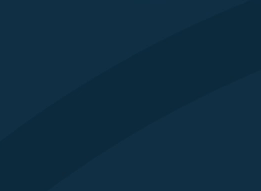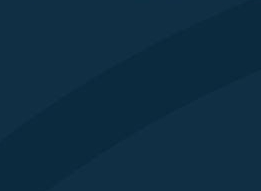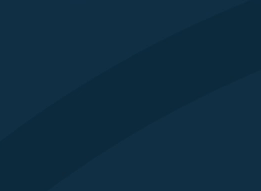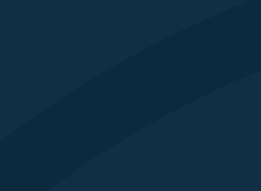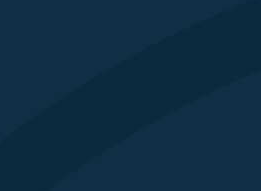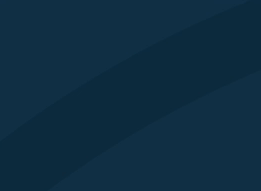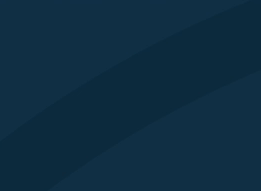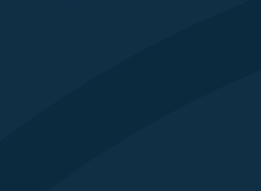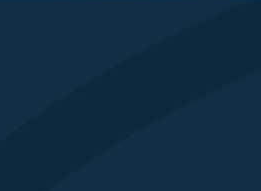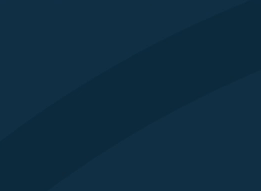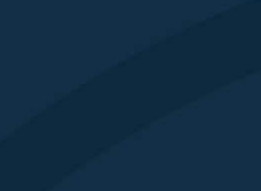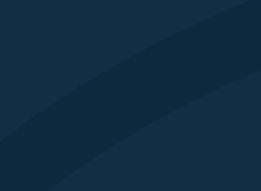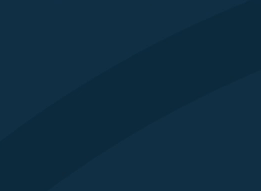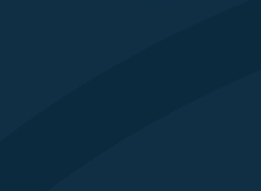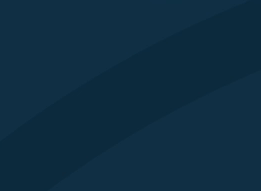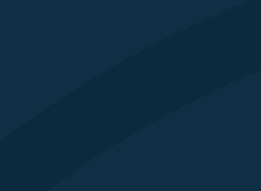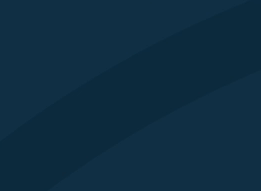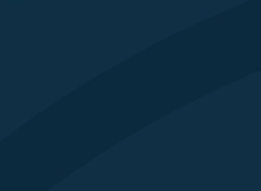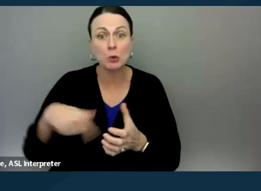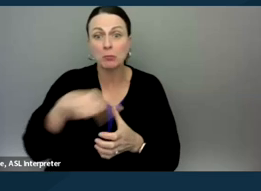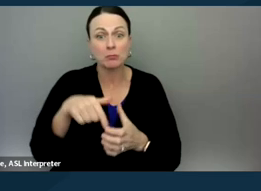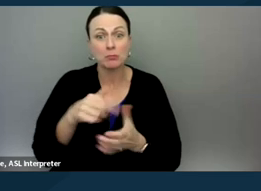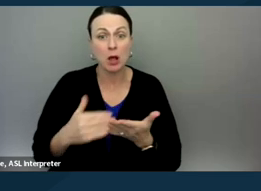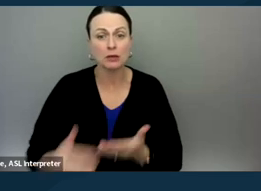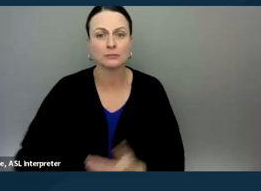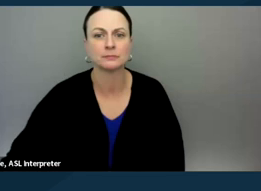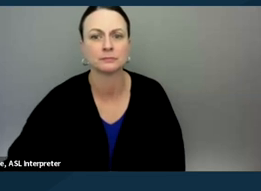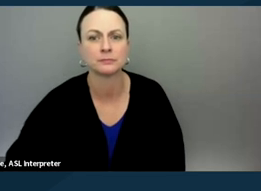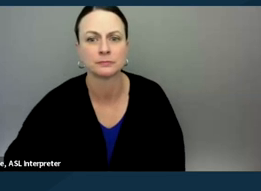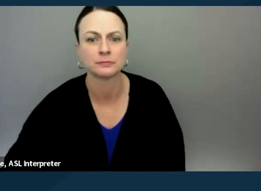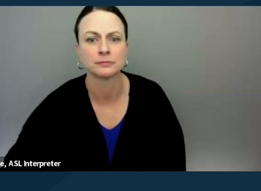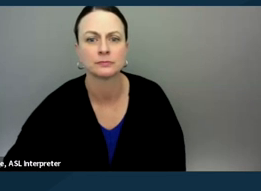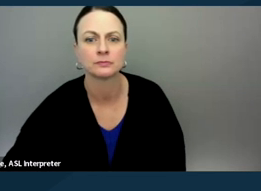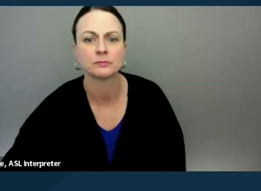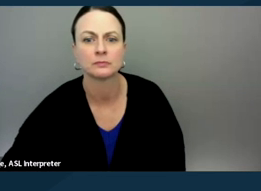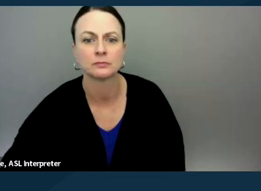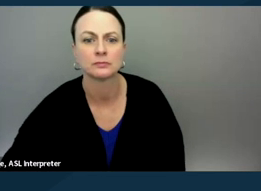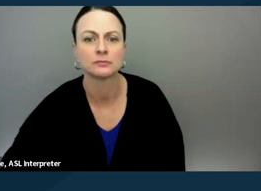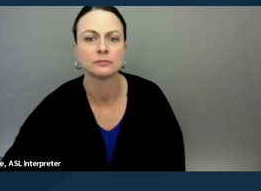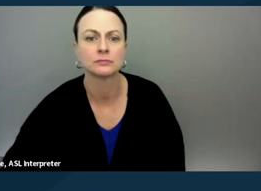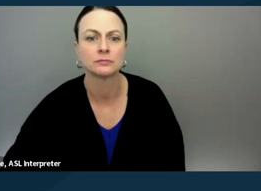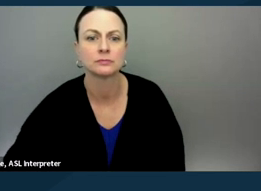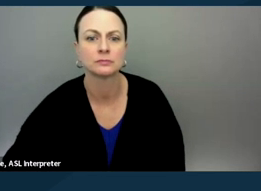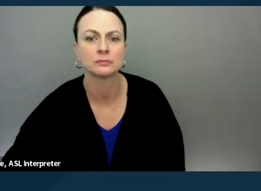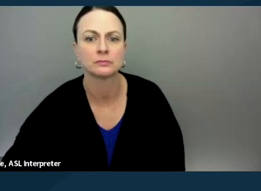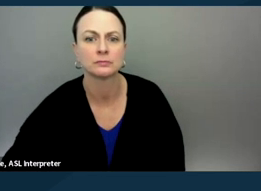support group piece is really important. And also saying to parents, and this is probably one of my, you know,